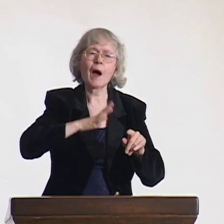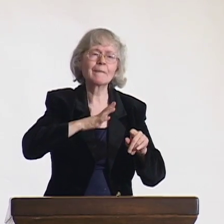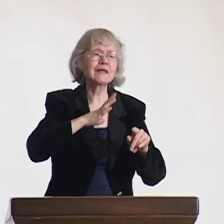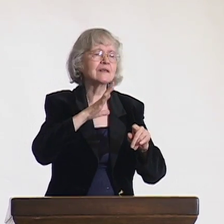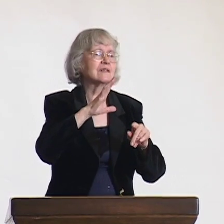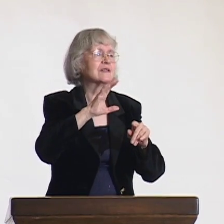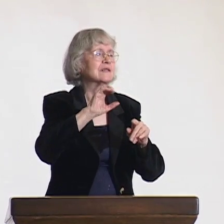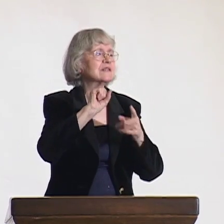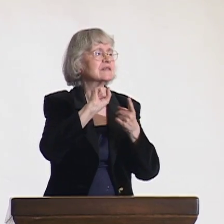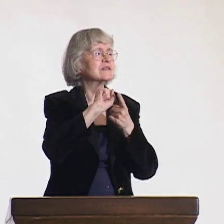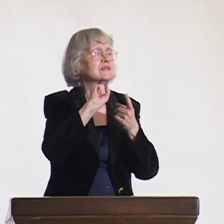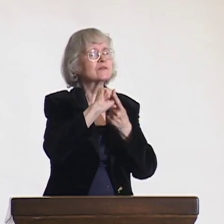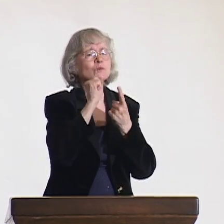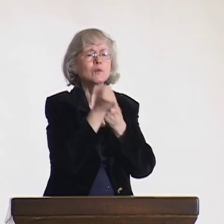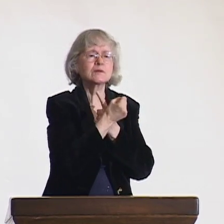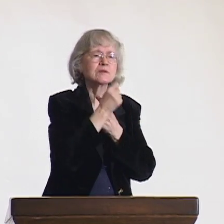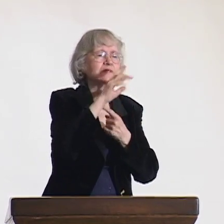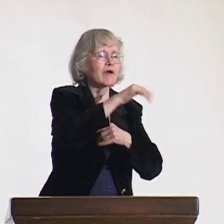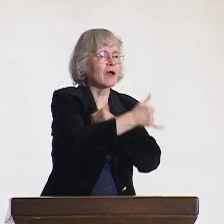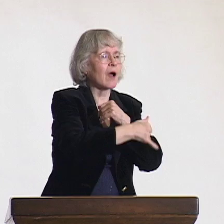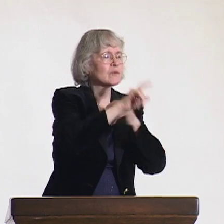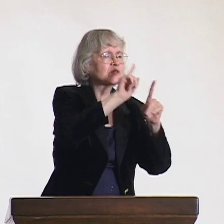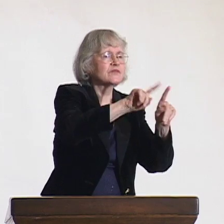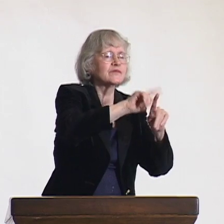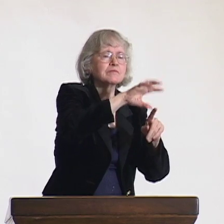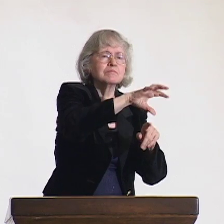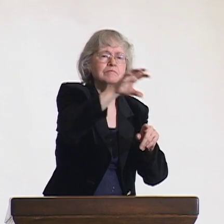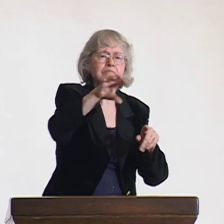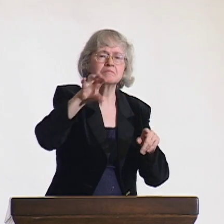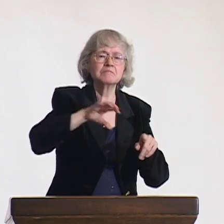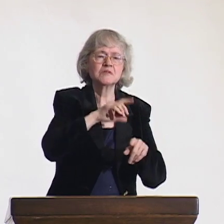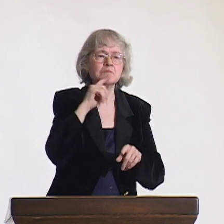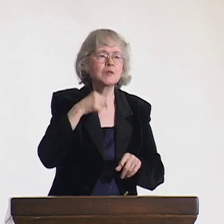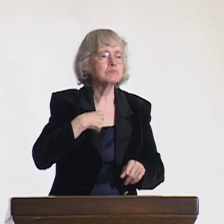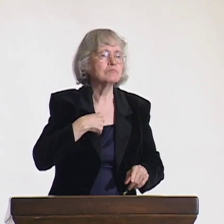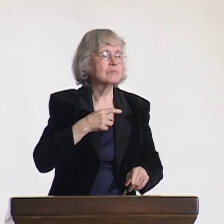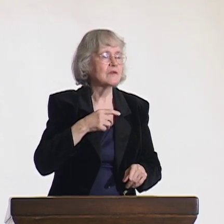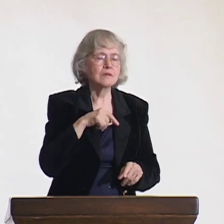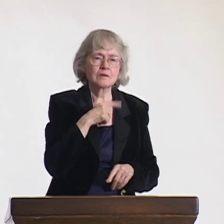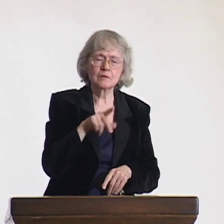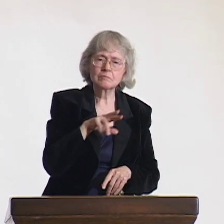He was asked about the value. He described what he shared from his country,